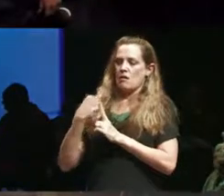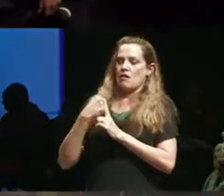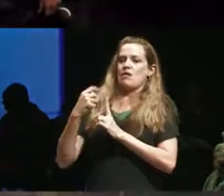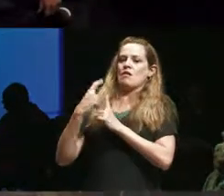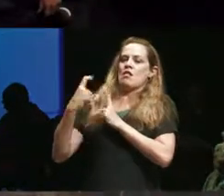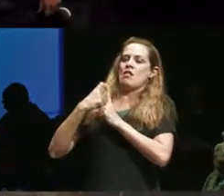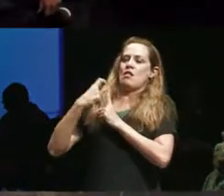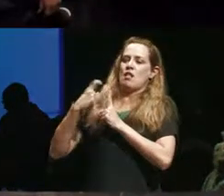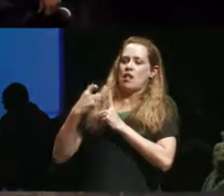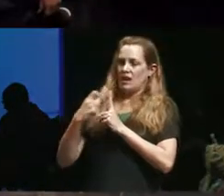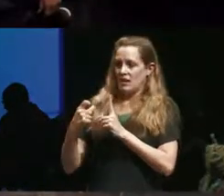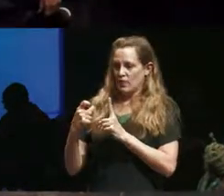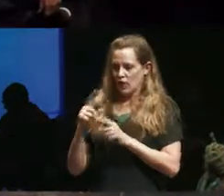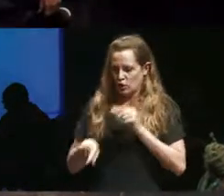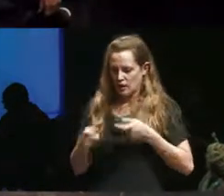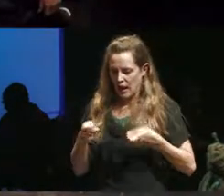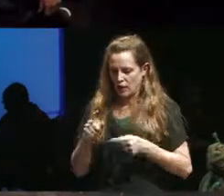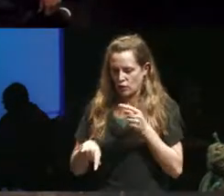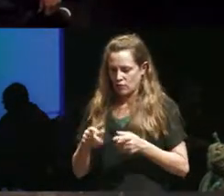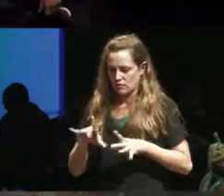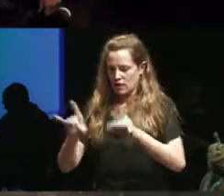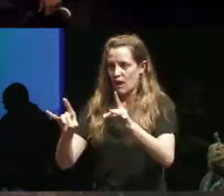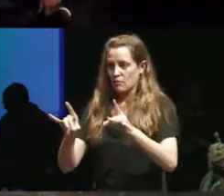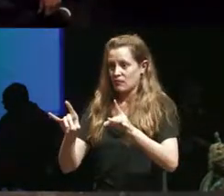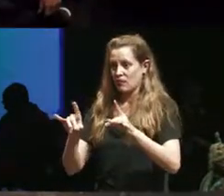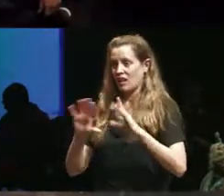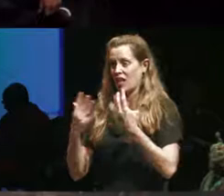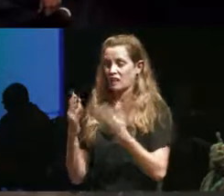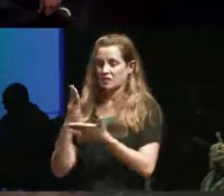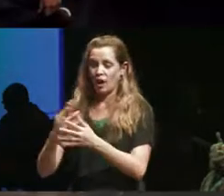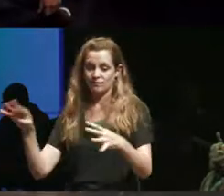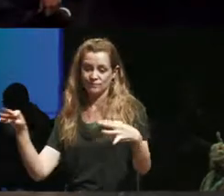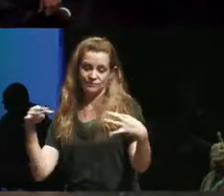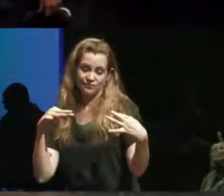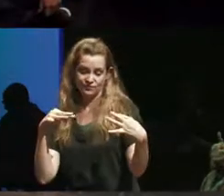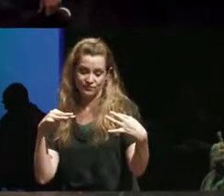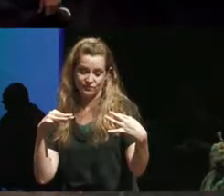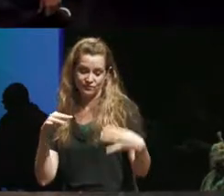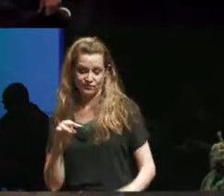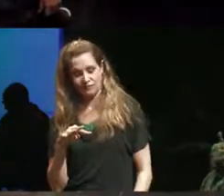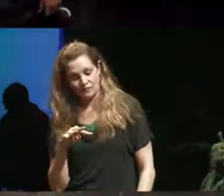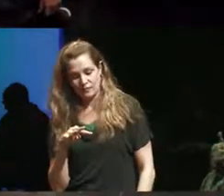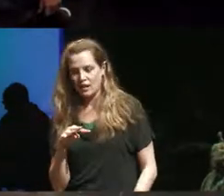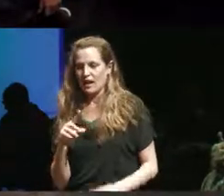the whole class would stop and stare at me like and there was actually another student in that cohort with the same name and I remember at the end of that